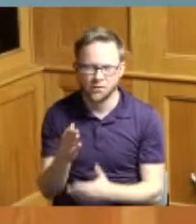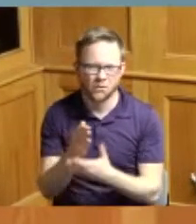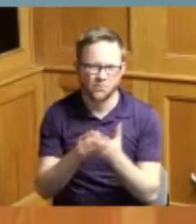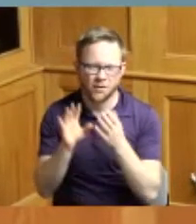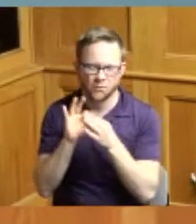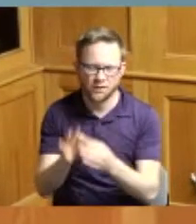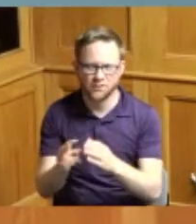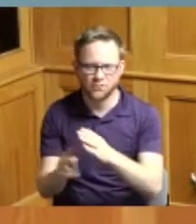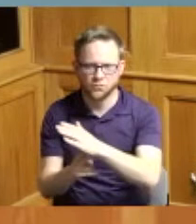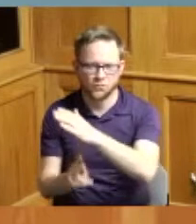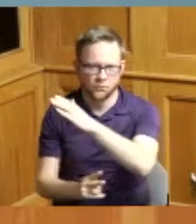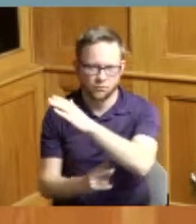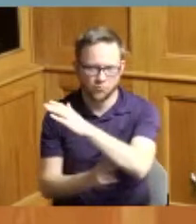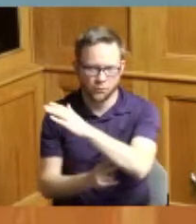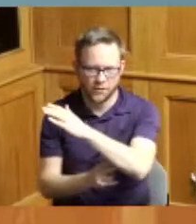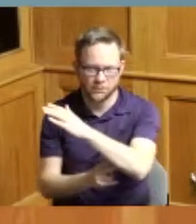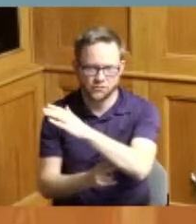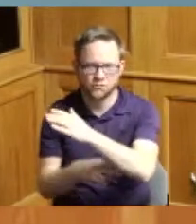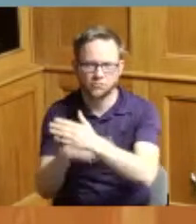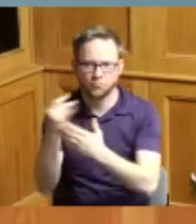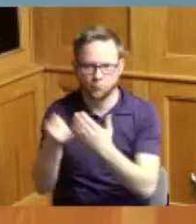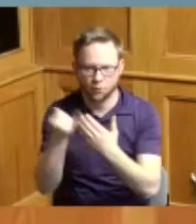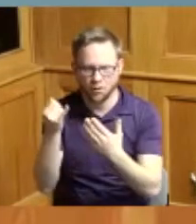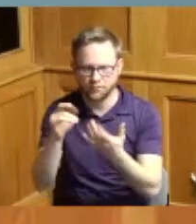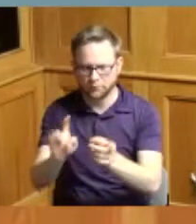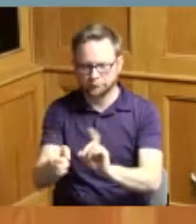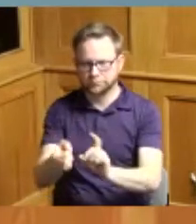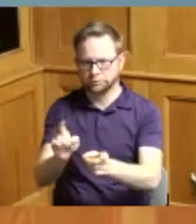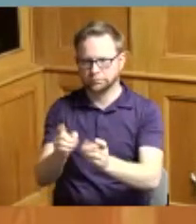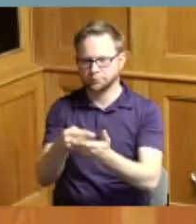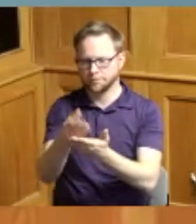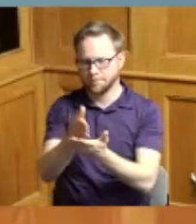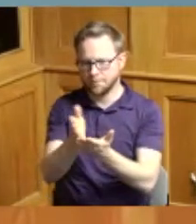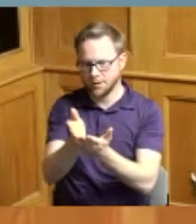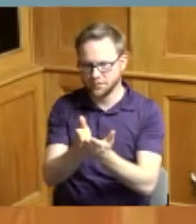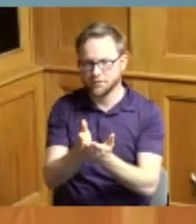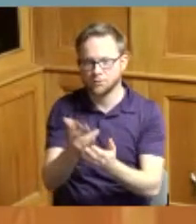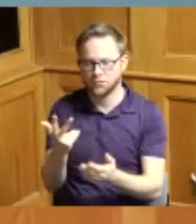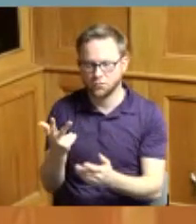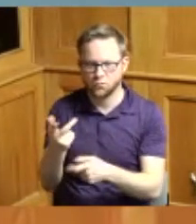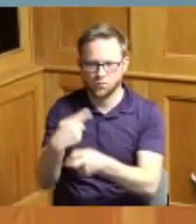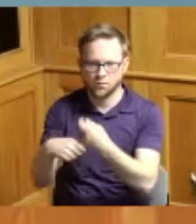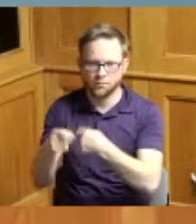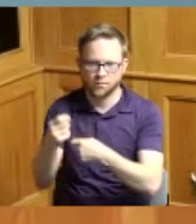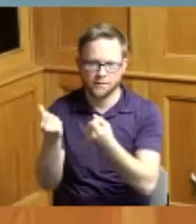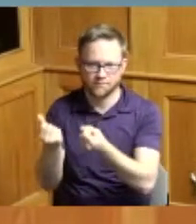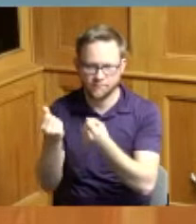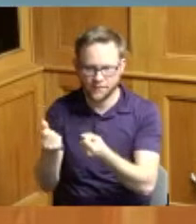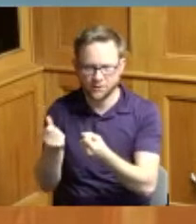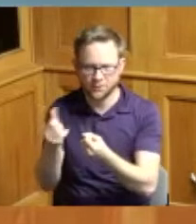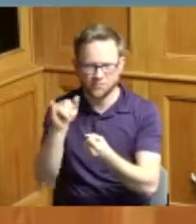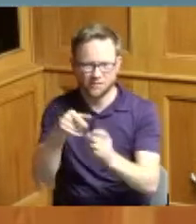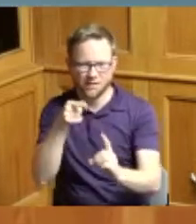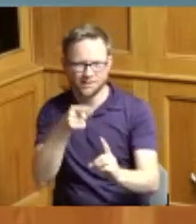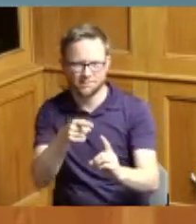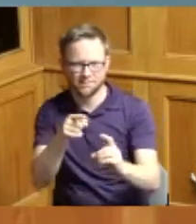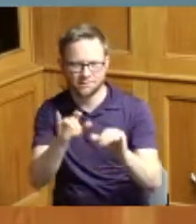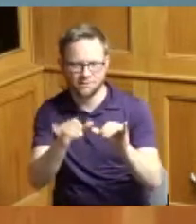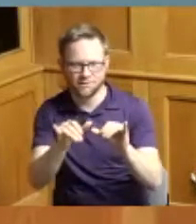project budget adjustments three replacement vehicles for the engineers office and also